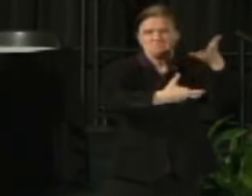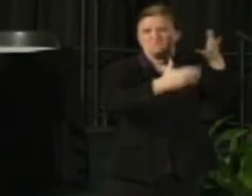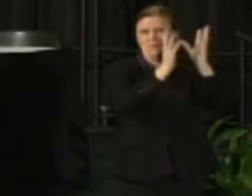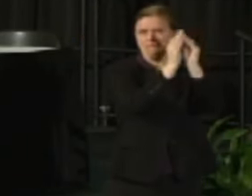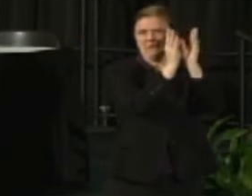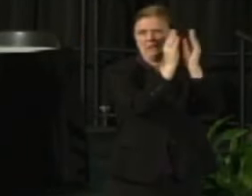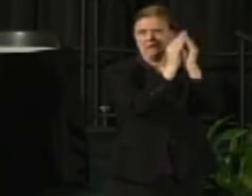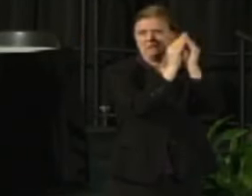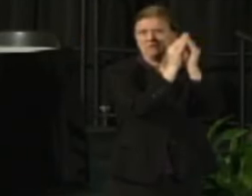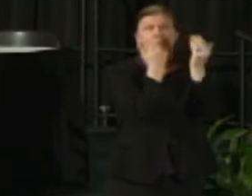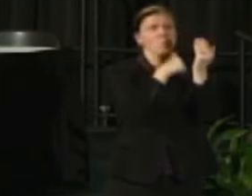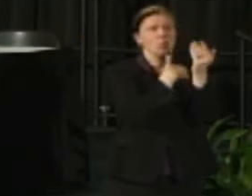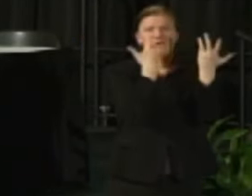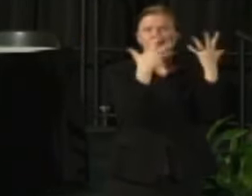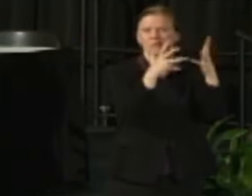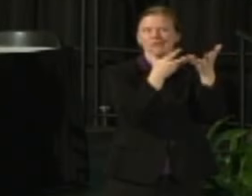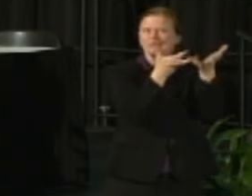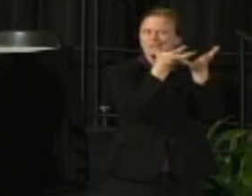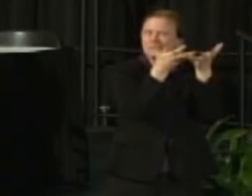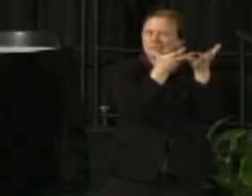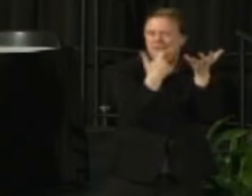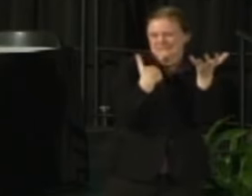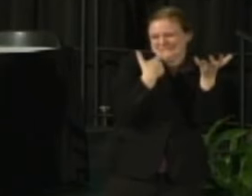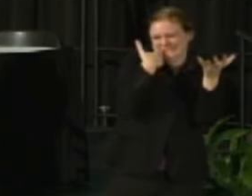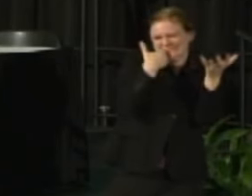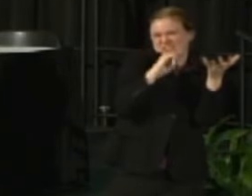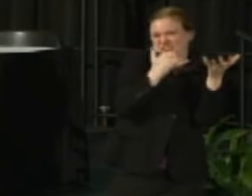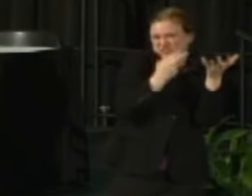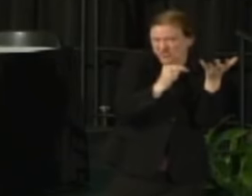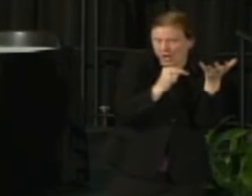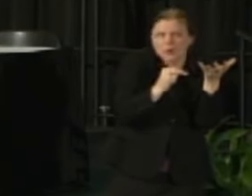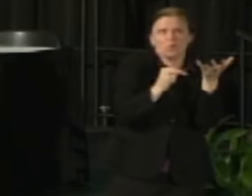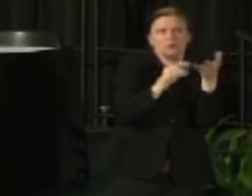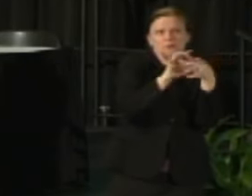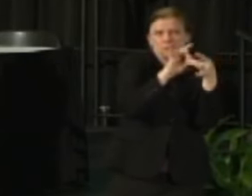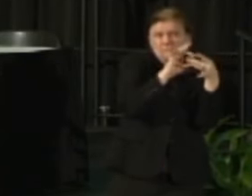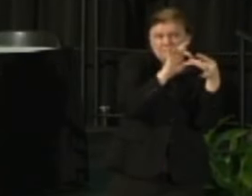that we already started a conversation with Mark's message this week.